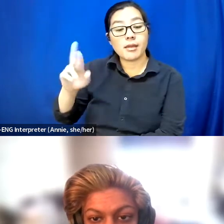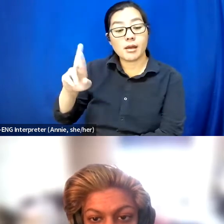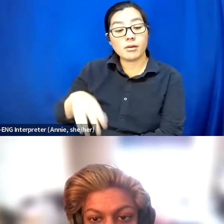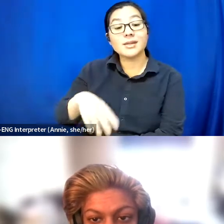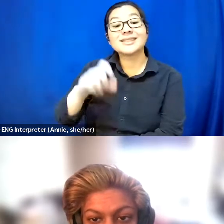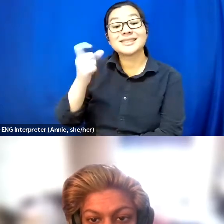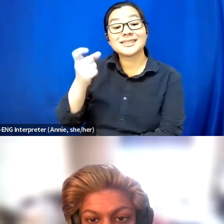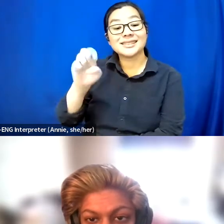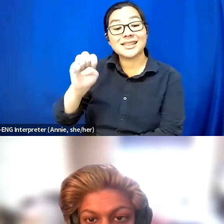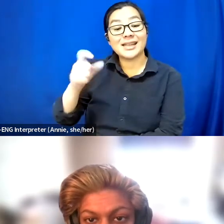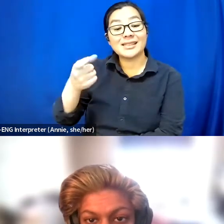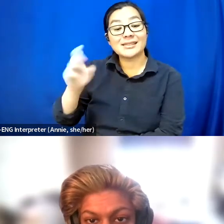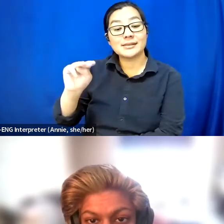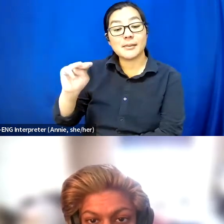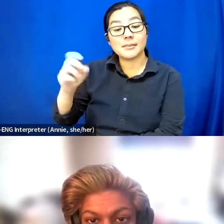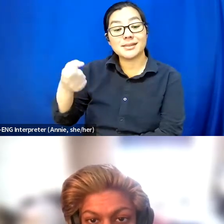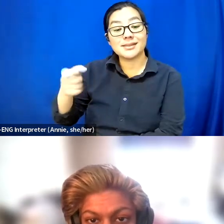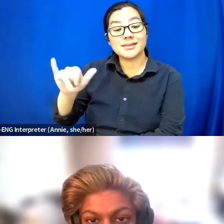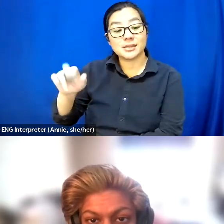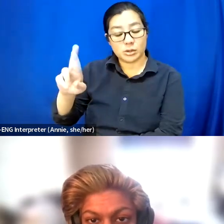I am a small Filipinx person.